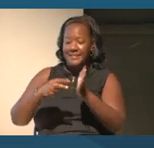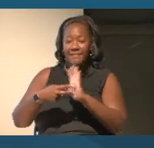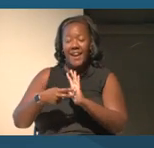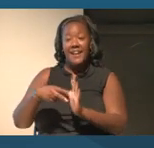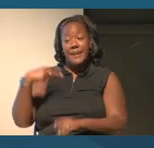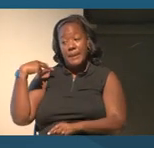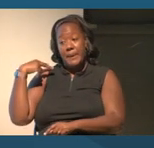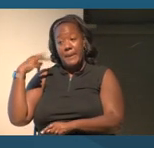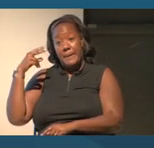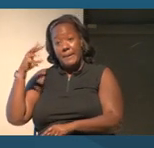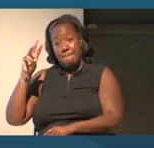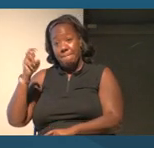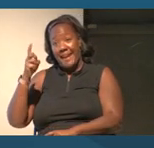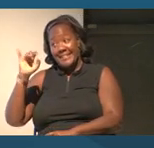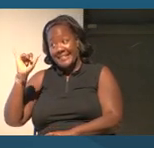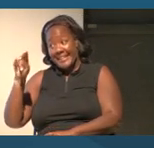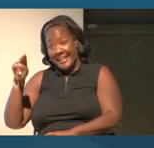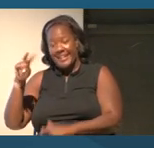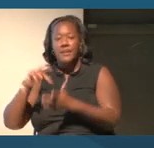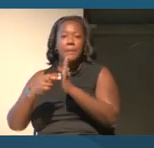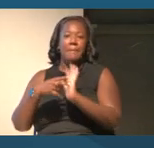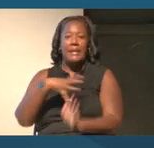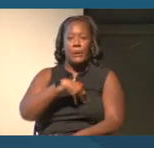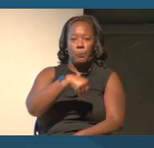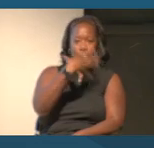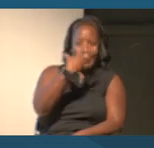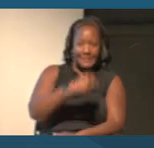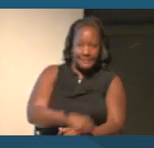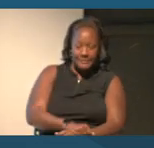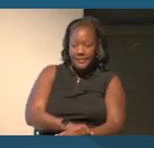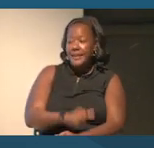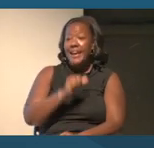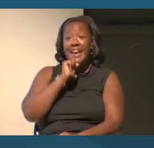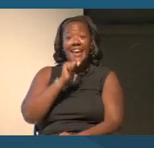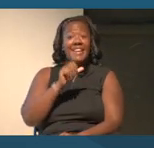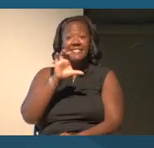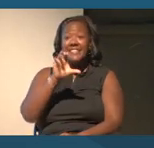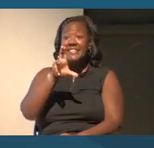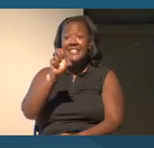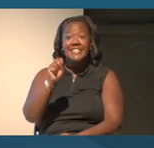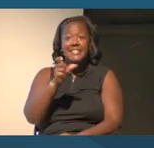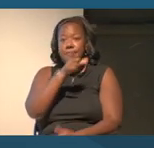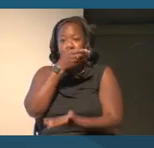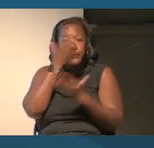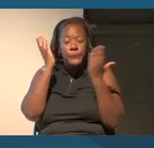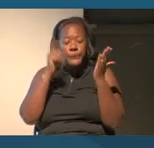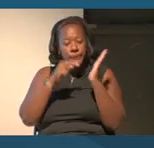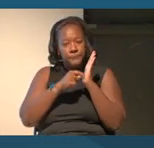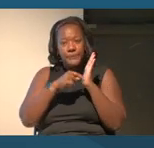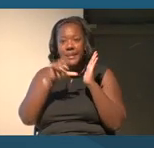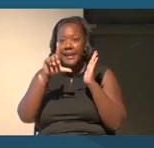In fact, the census did not include a permanent Latino Hispanic category until 1970.